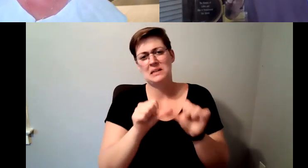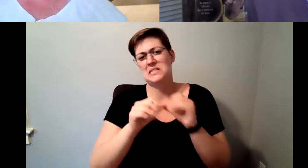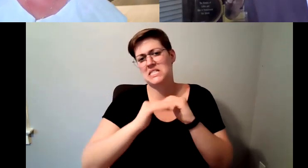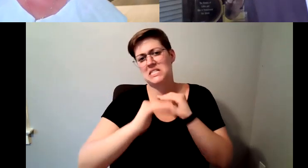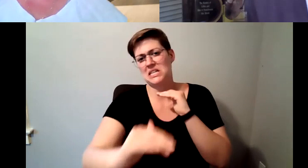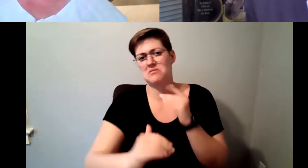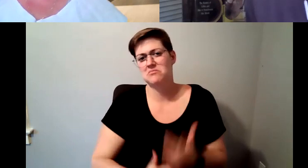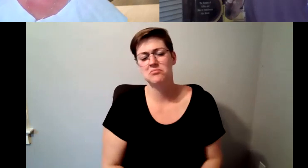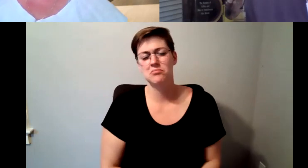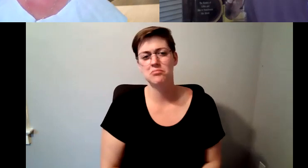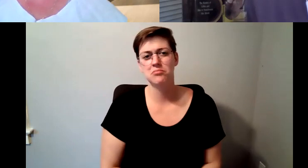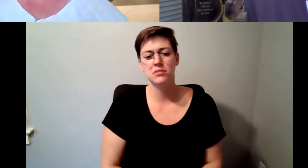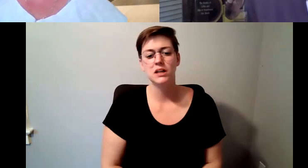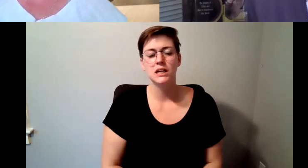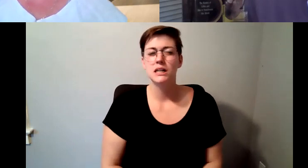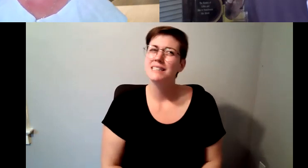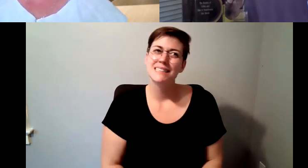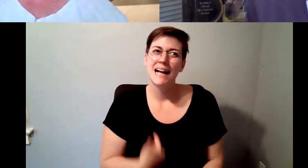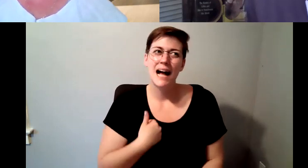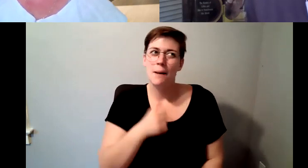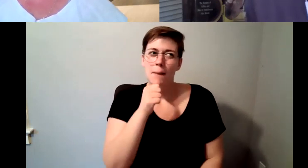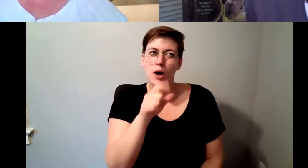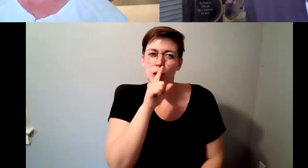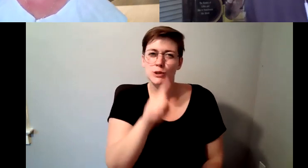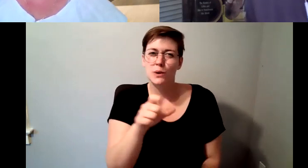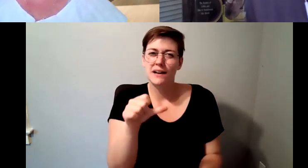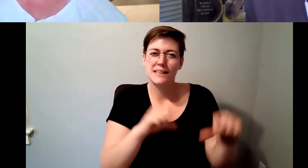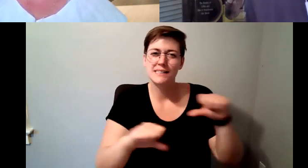D. Major Cohen: I'm not really schooled on on the science of that measurement I know